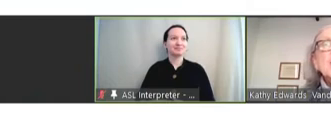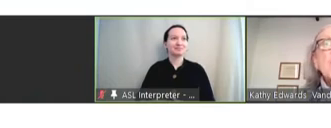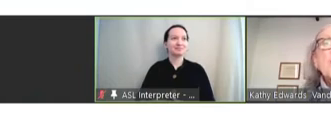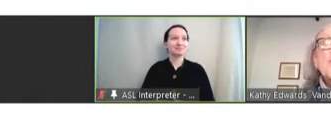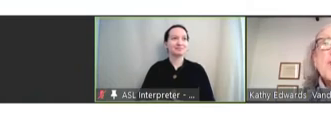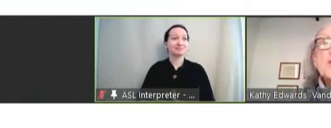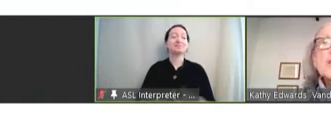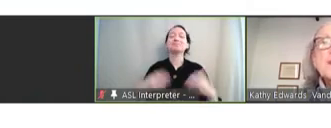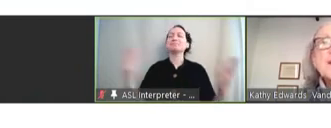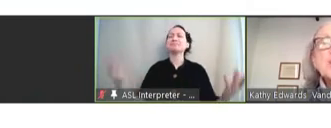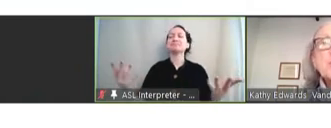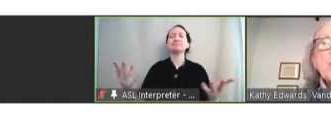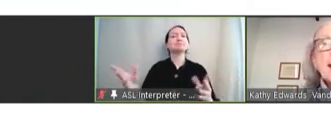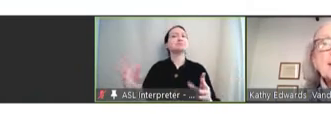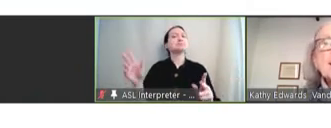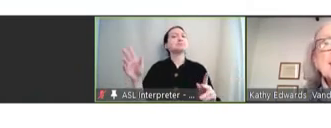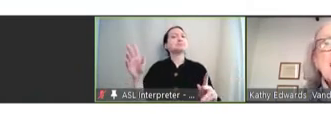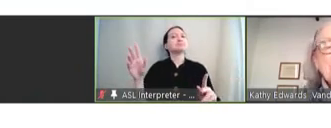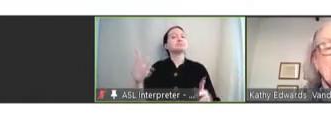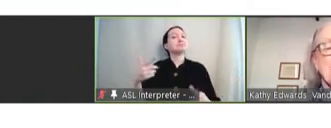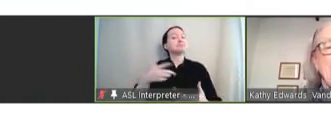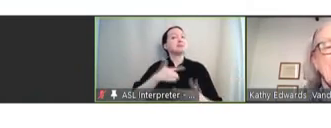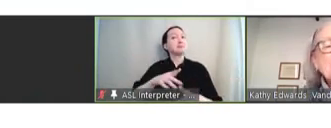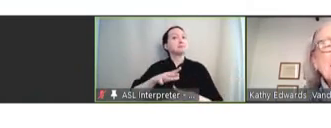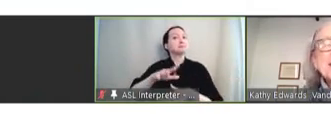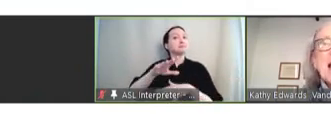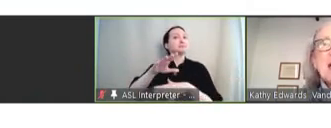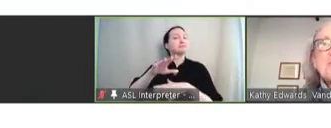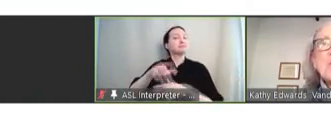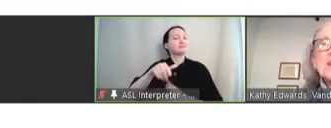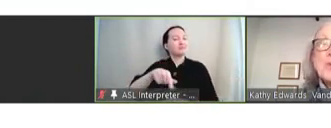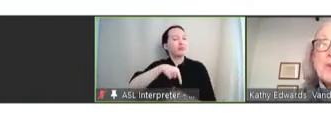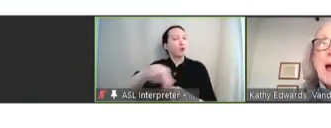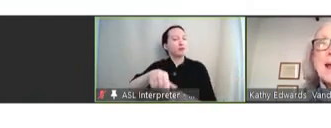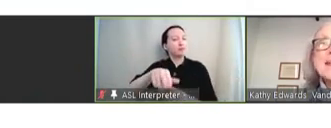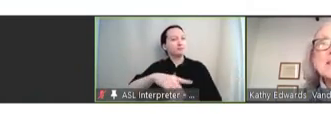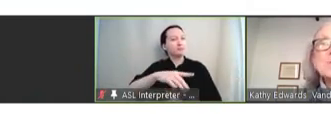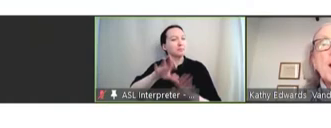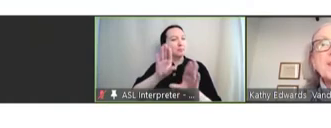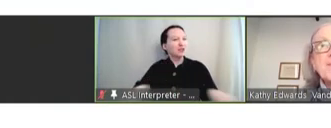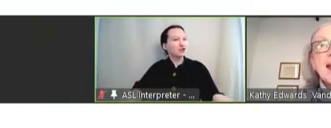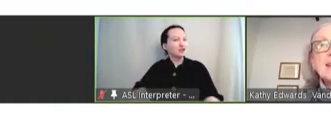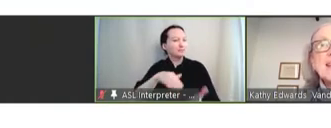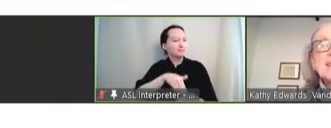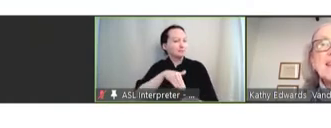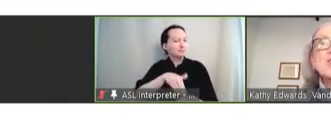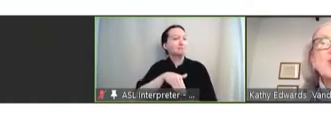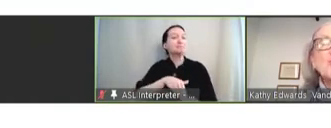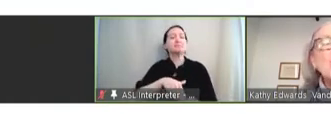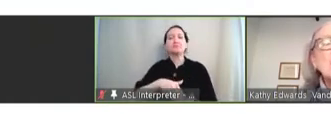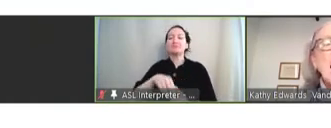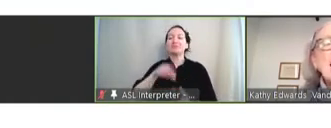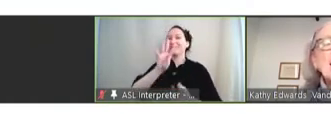So, for those of us who practice pediatrics, to remind us what the vaccine schedule looked like